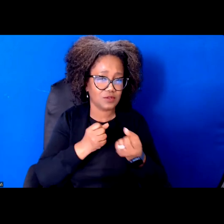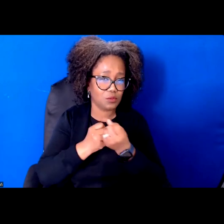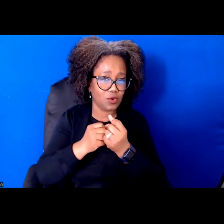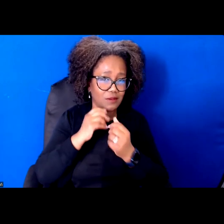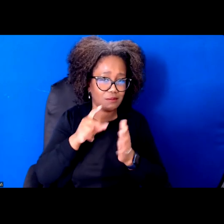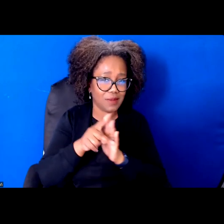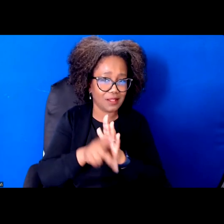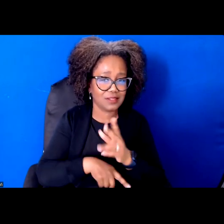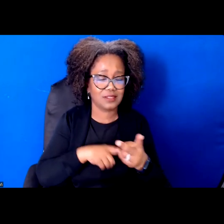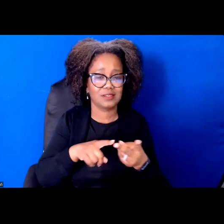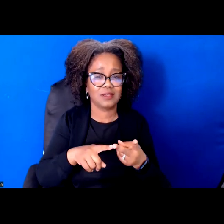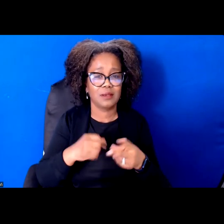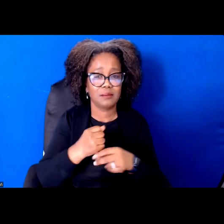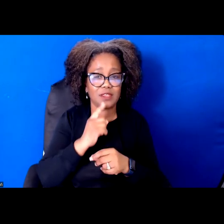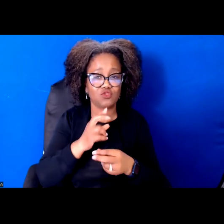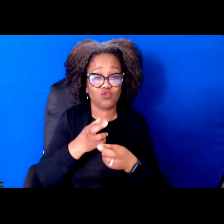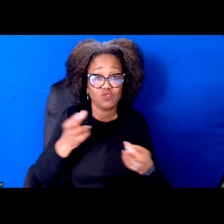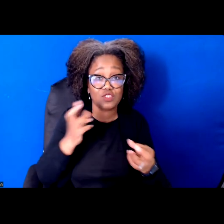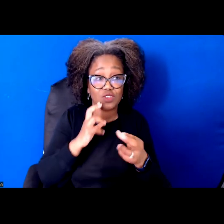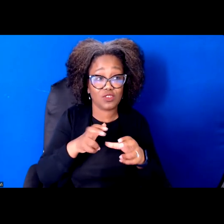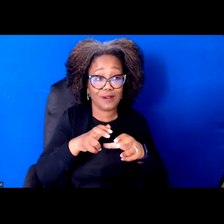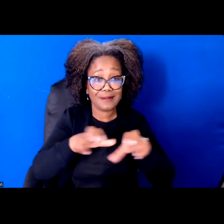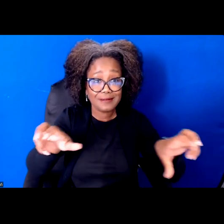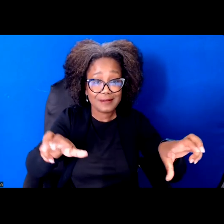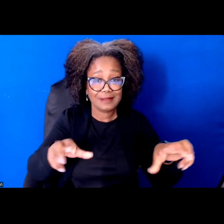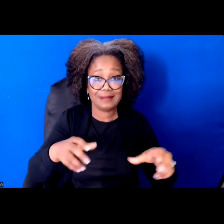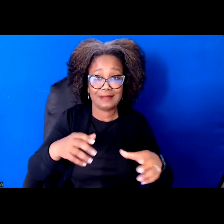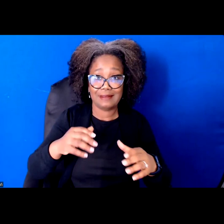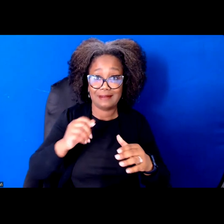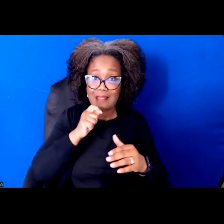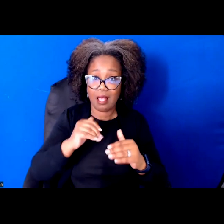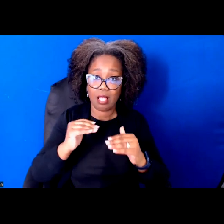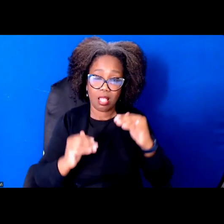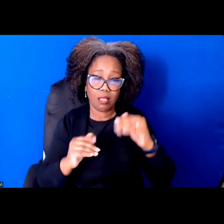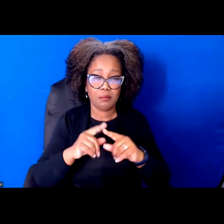Right, or embracing systemic change, that doesn't happen naturally. Right.